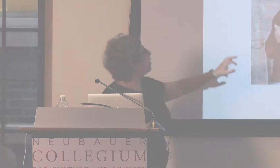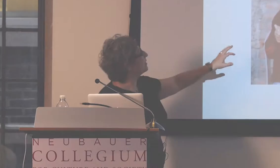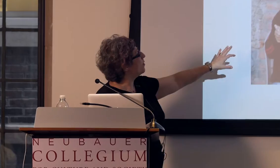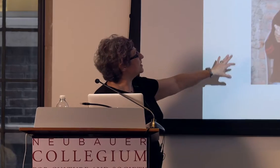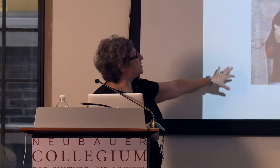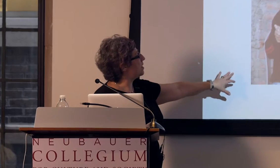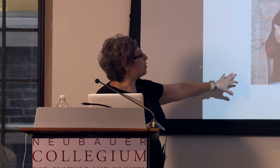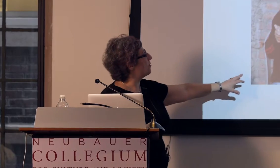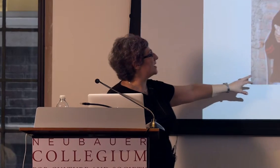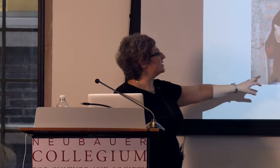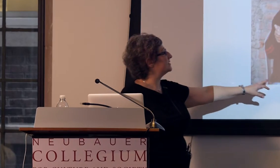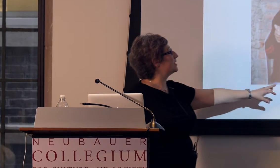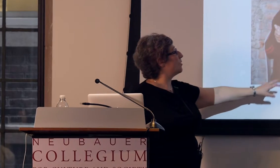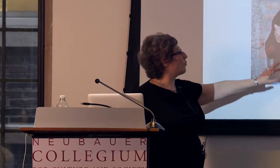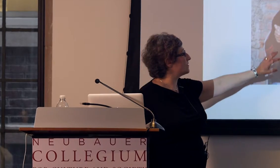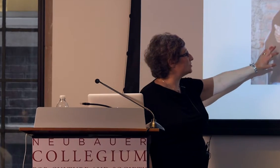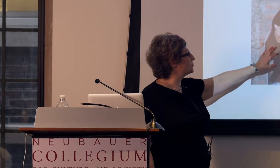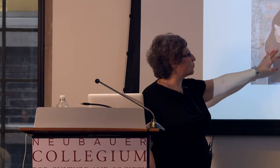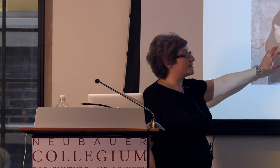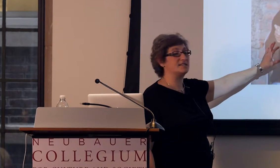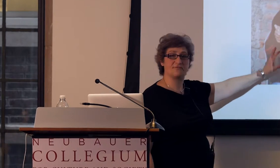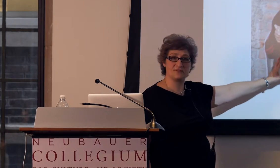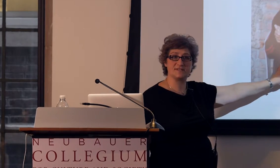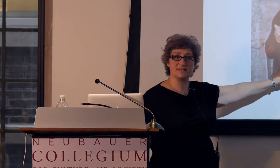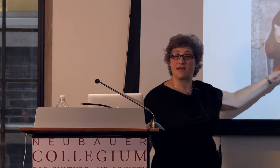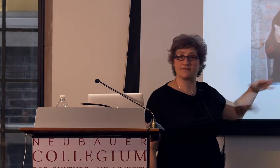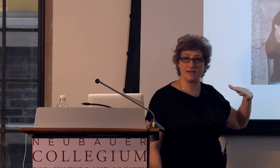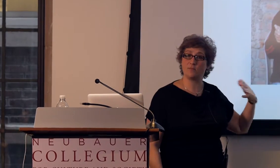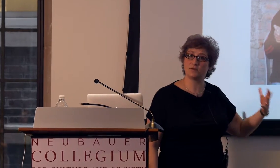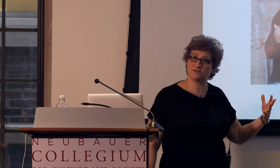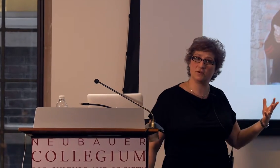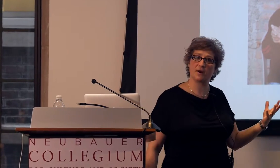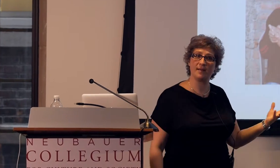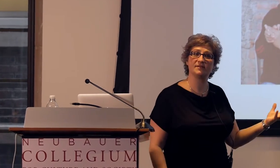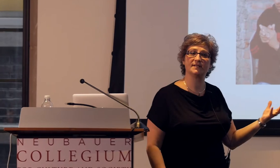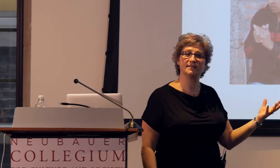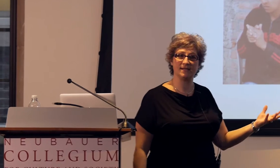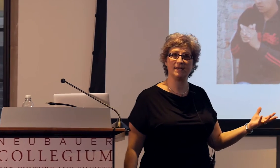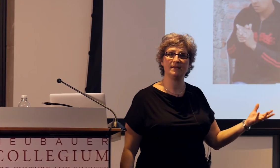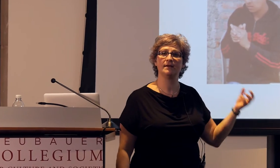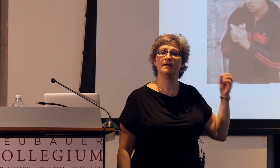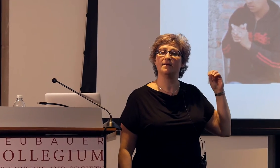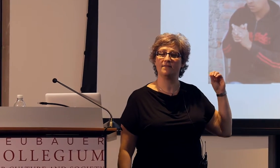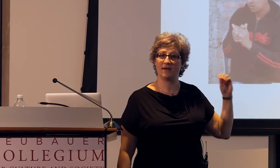what we want to know is were the differences, I think most of you were able to see